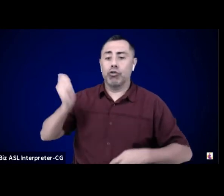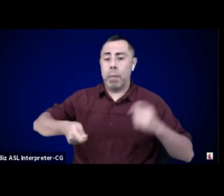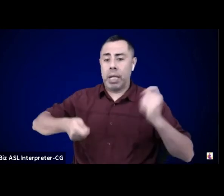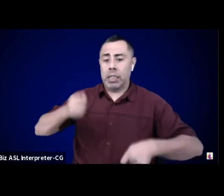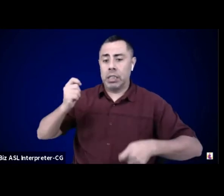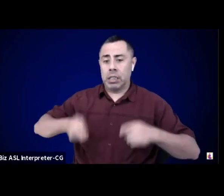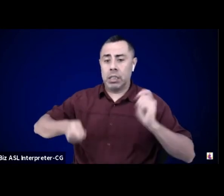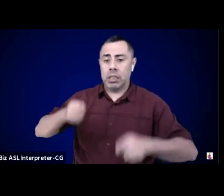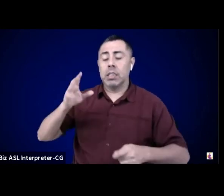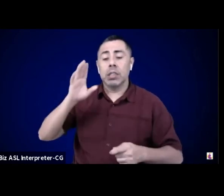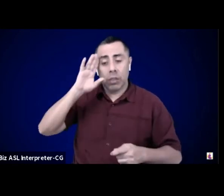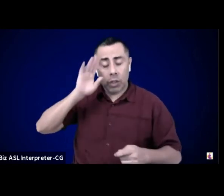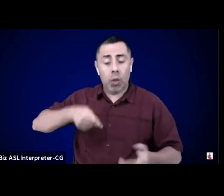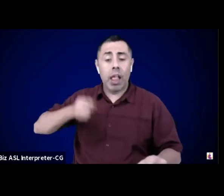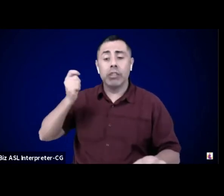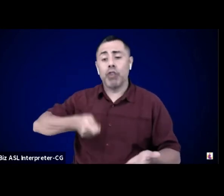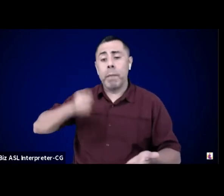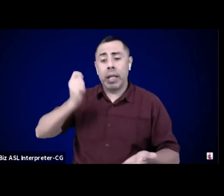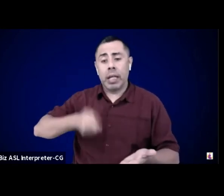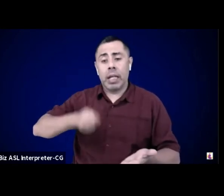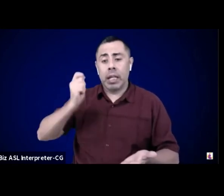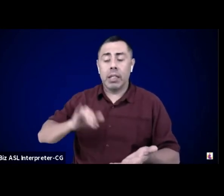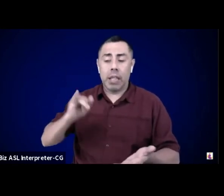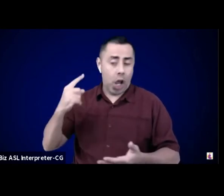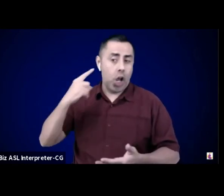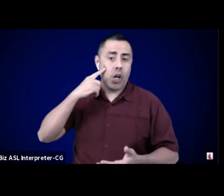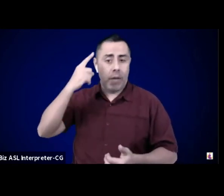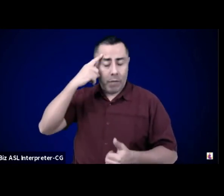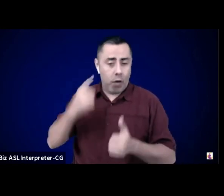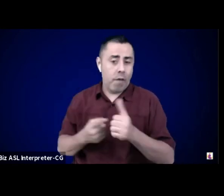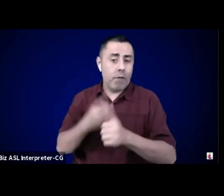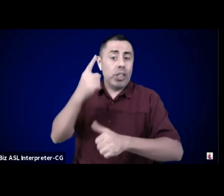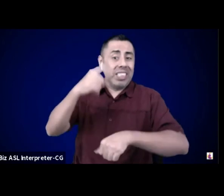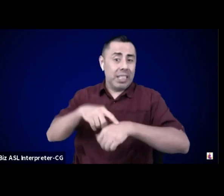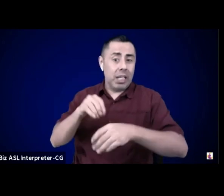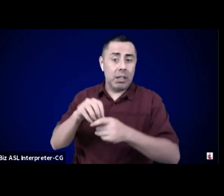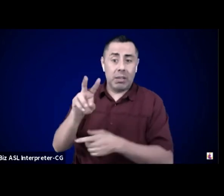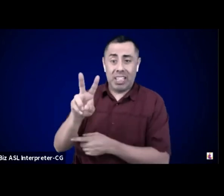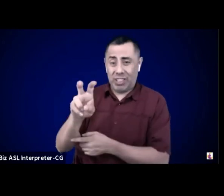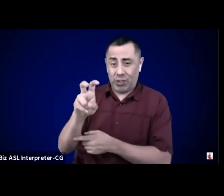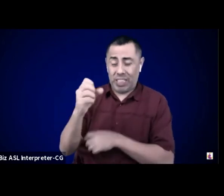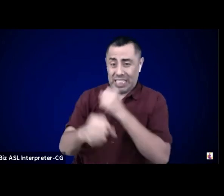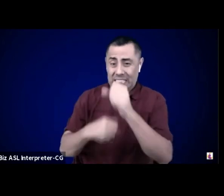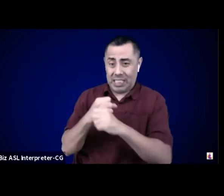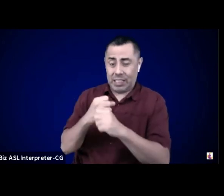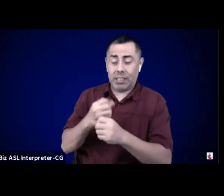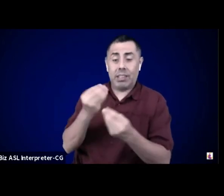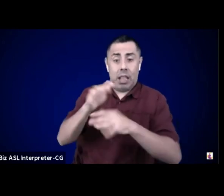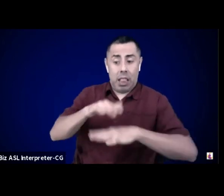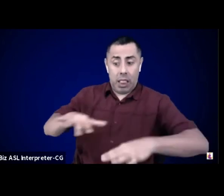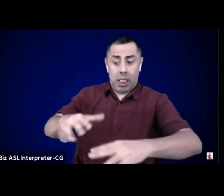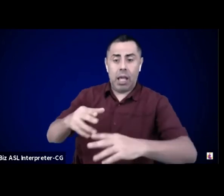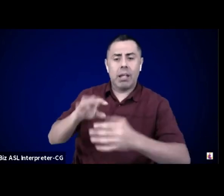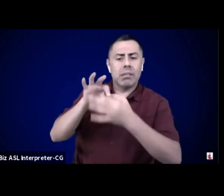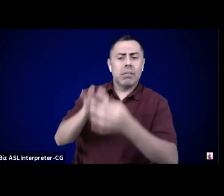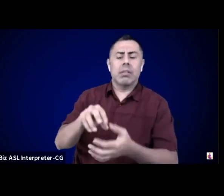"Regenerative systems will require us to build new muscles."